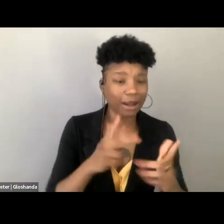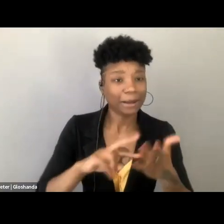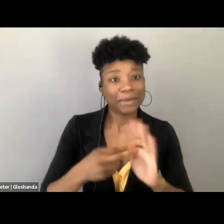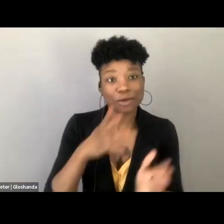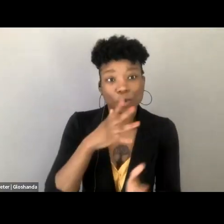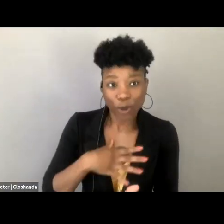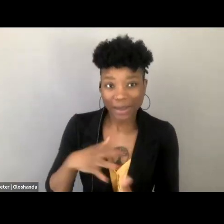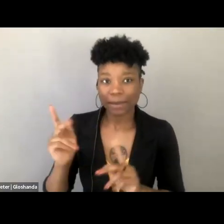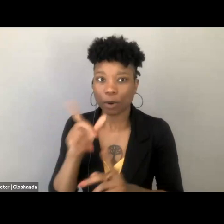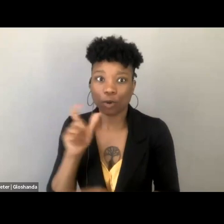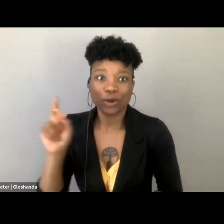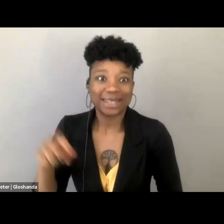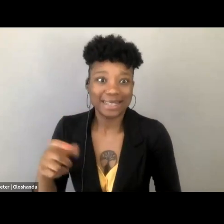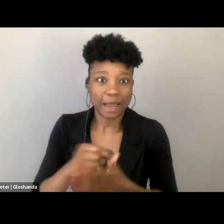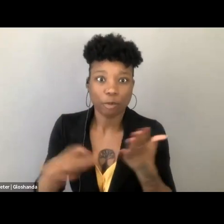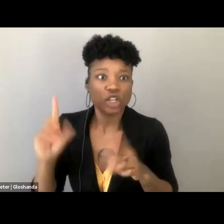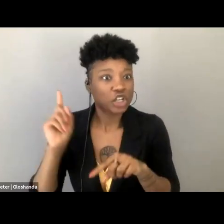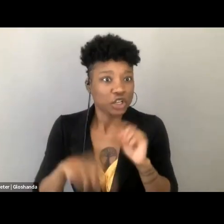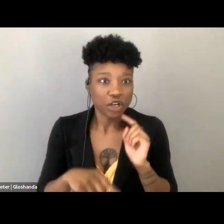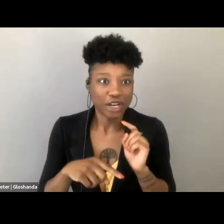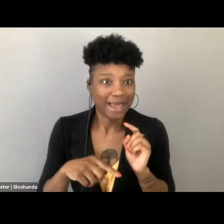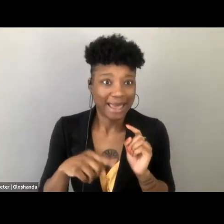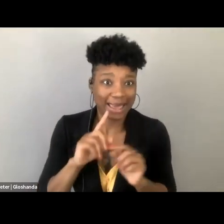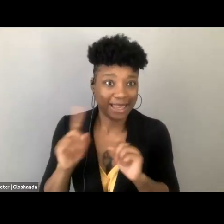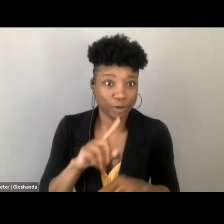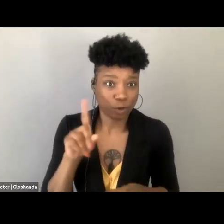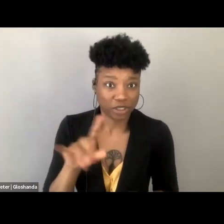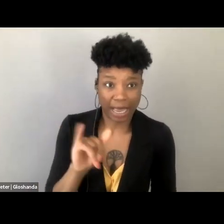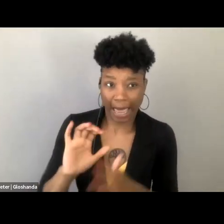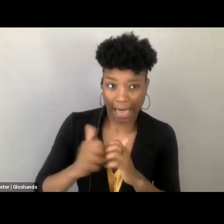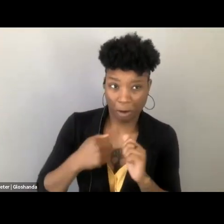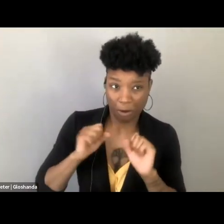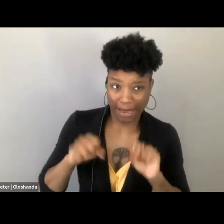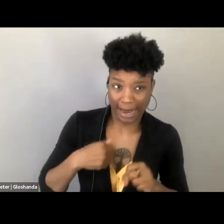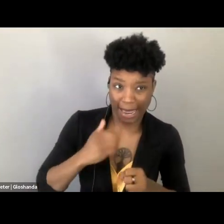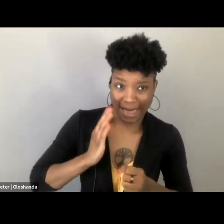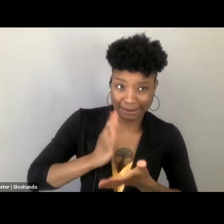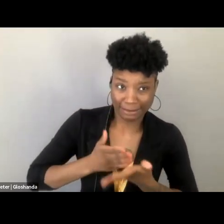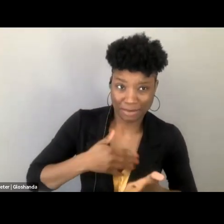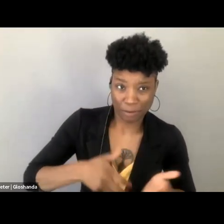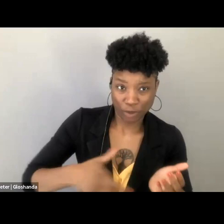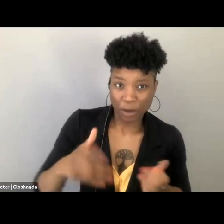couldn't answer questions like, how can I end my pregnancy? Where can I obtain an abortion? How will I get there?